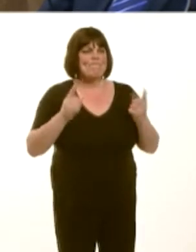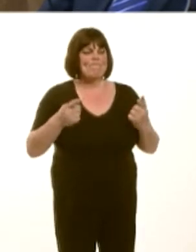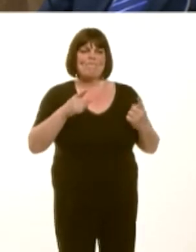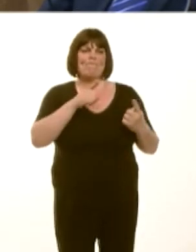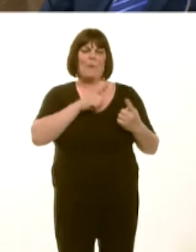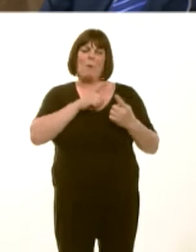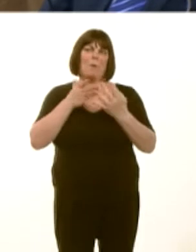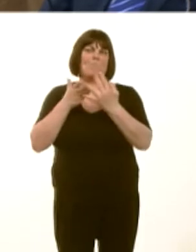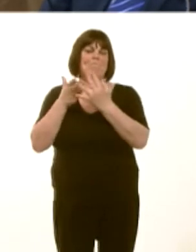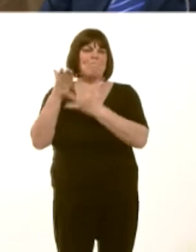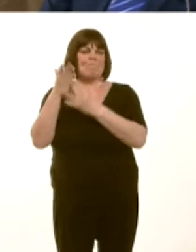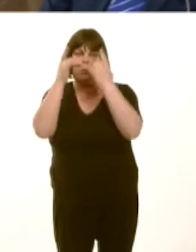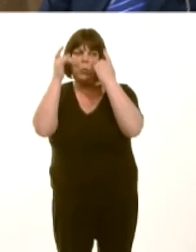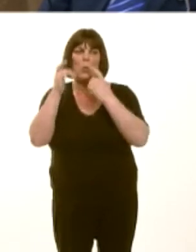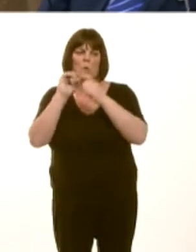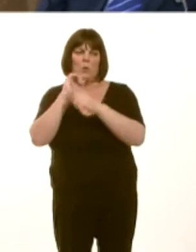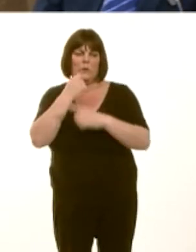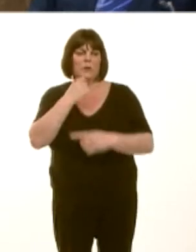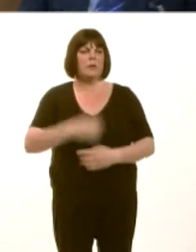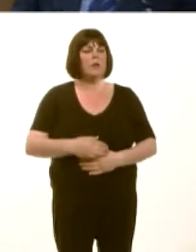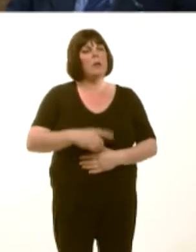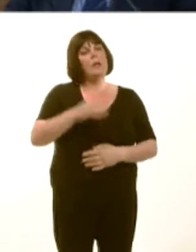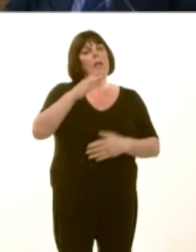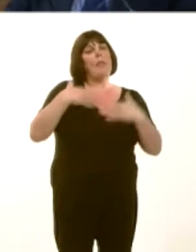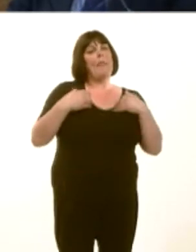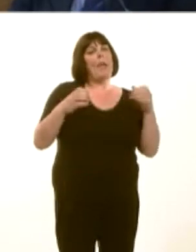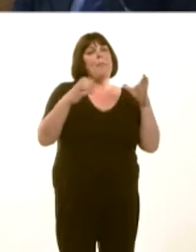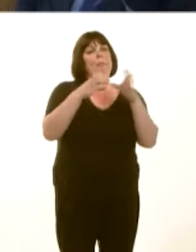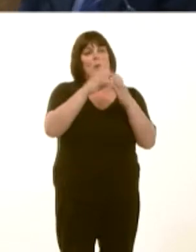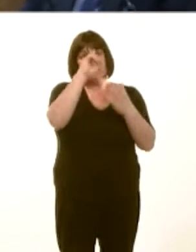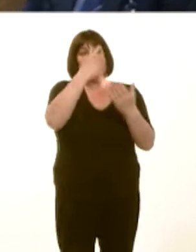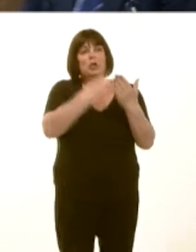The proposed decisions of the local health board will now be tested in that forum, and